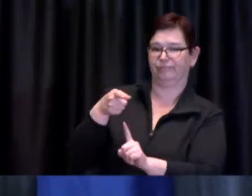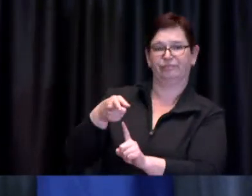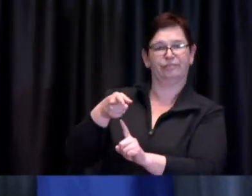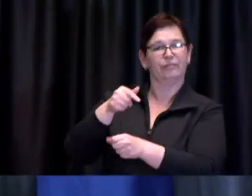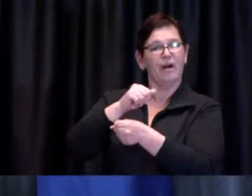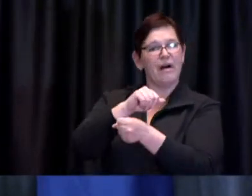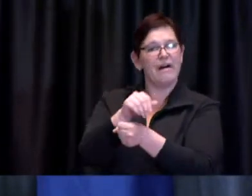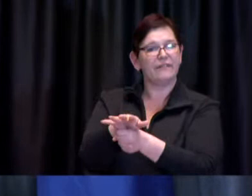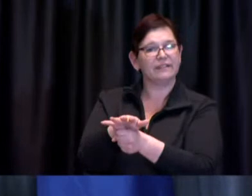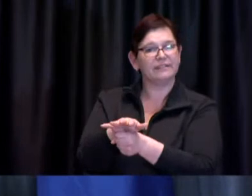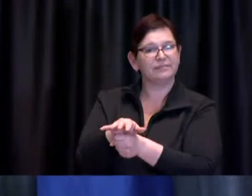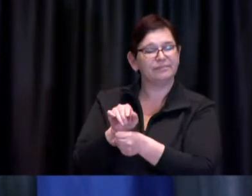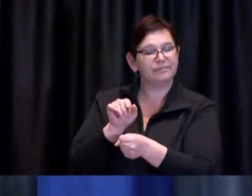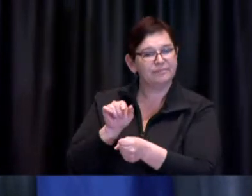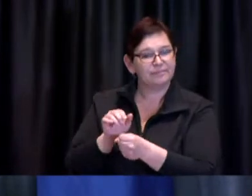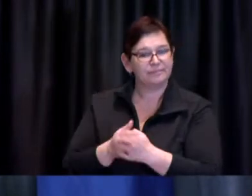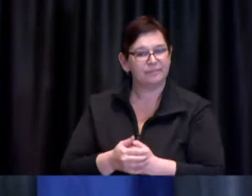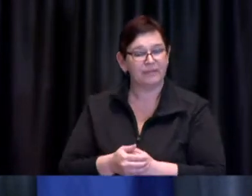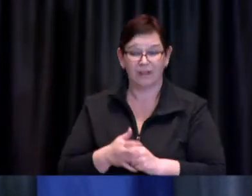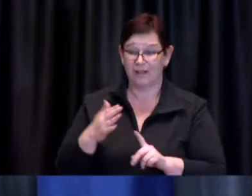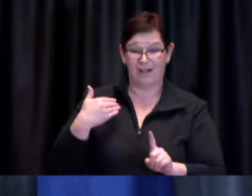From last Thursday and through today,